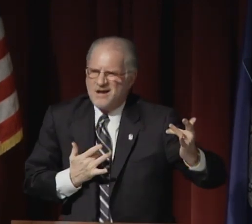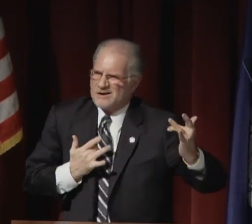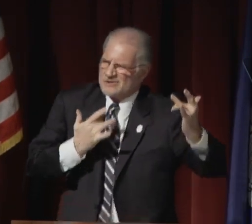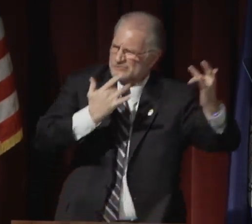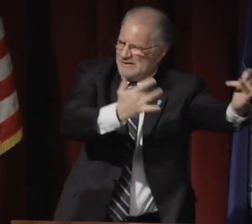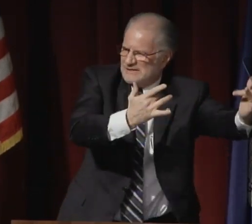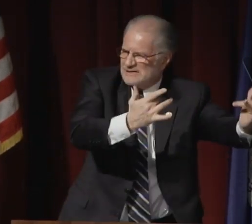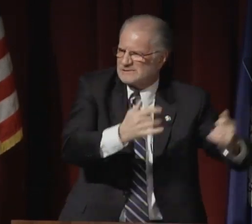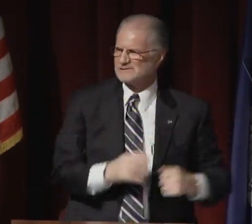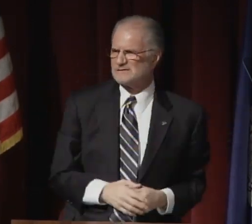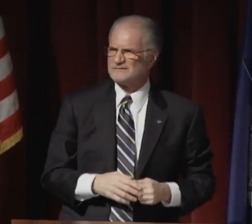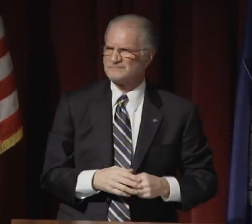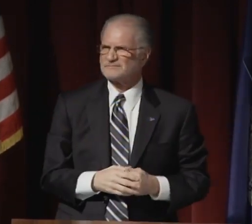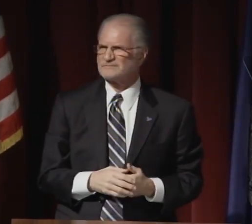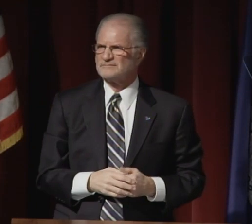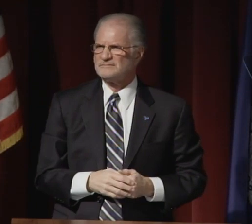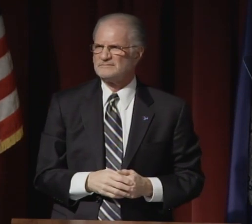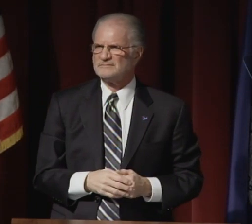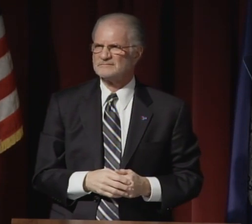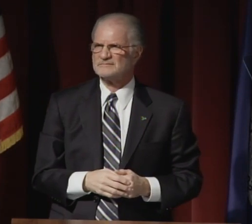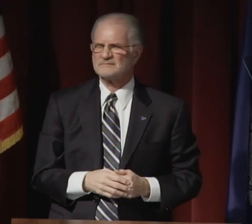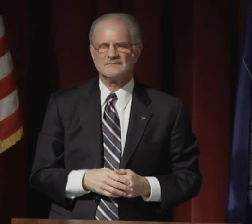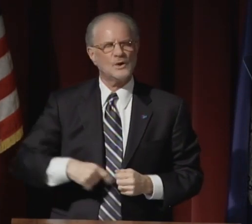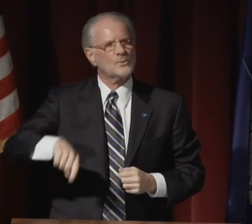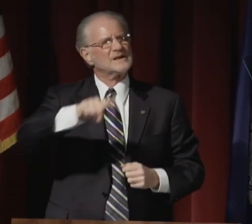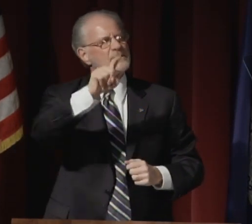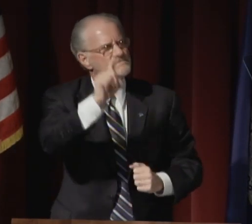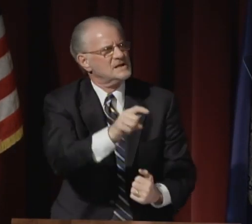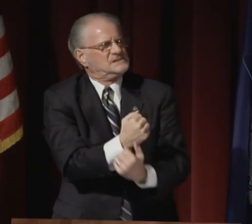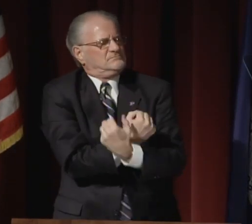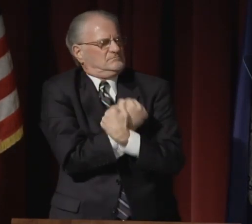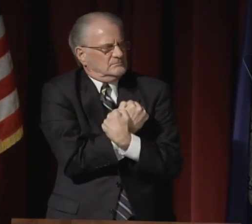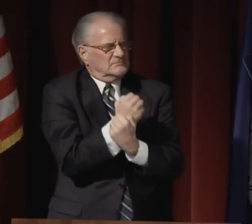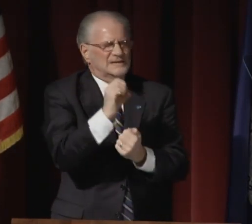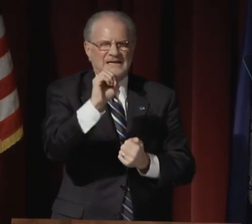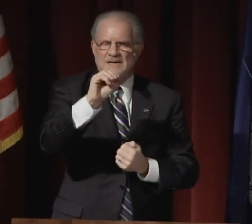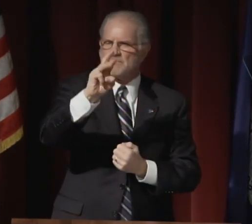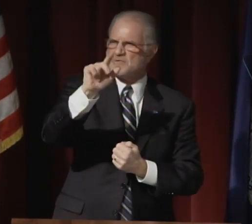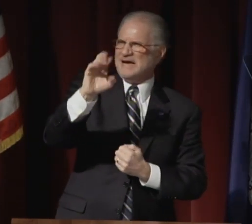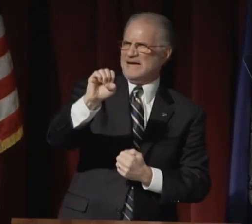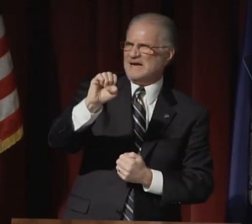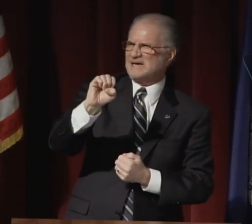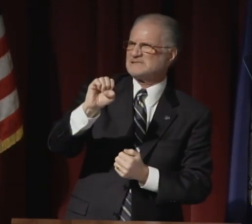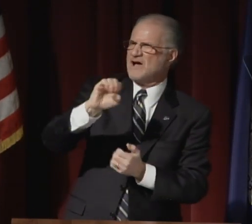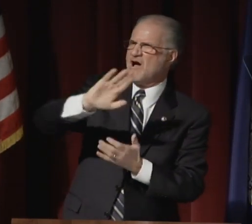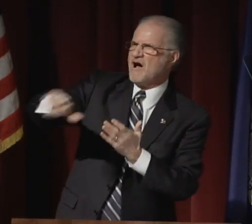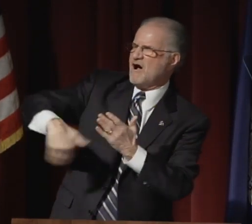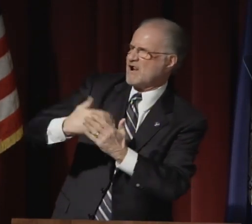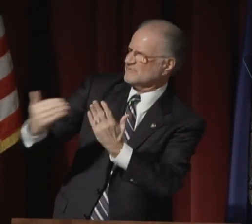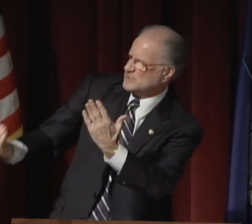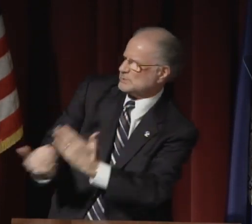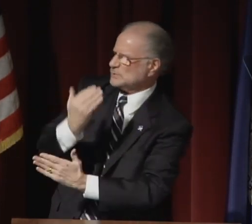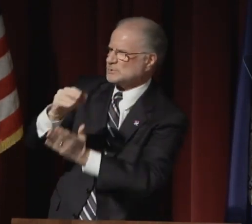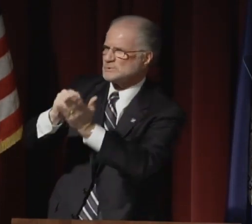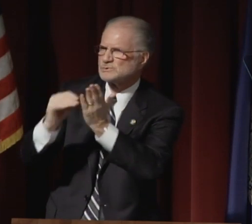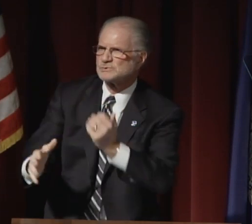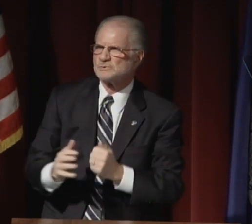of recent years become trends.